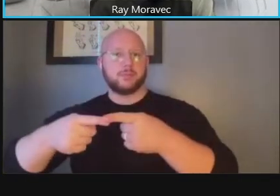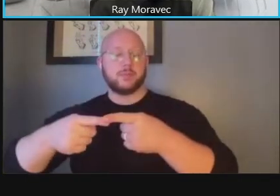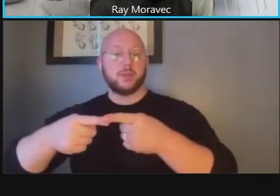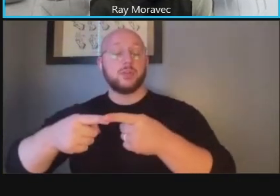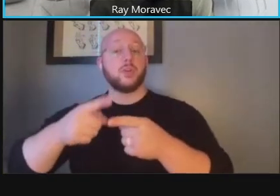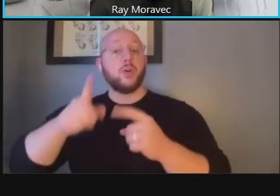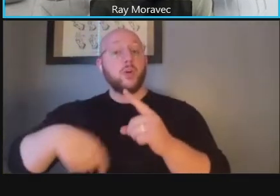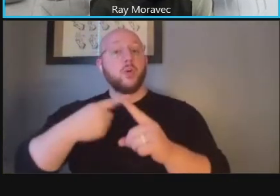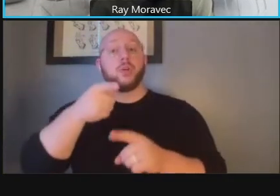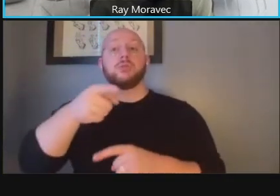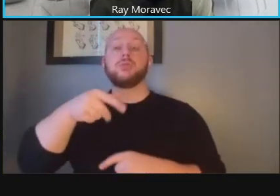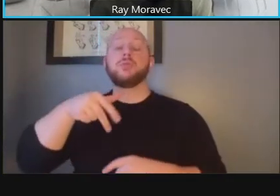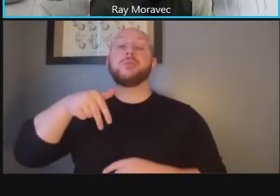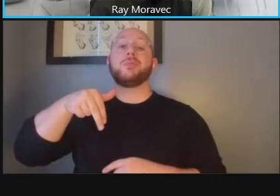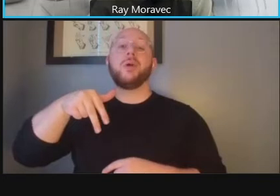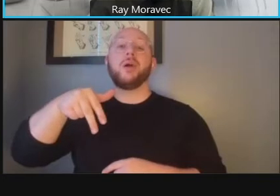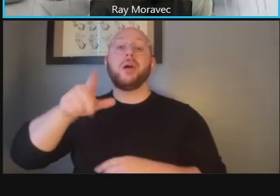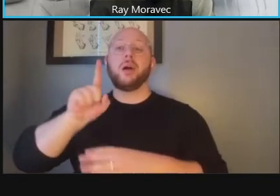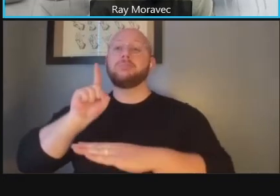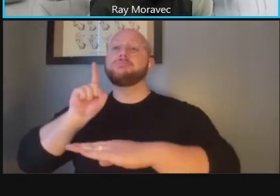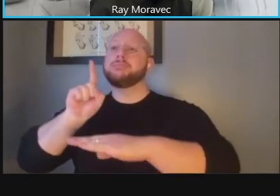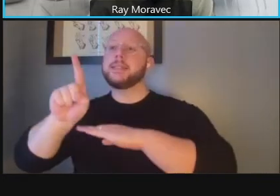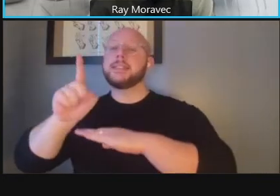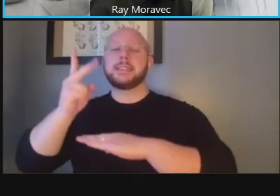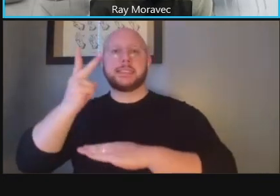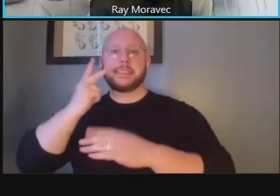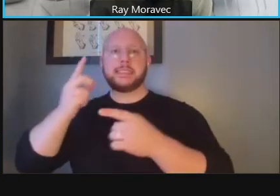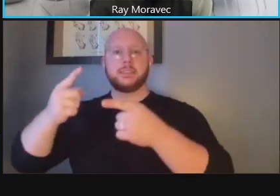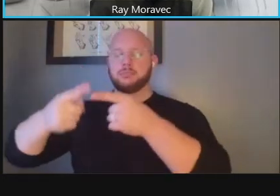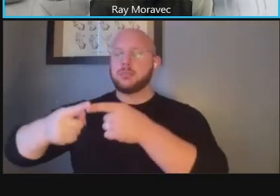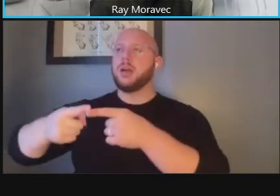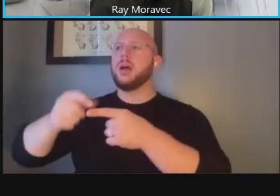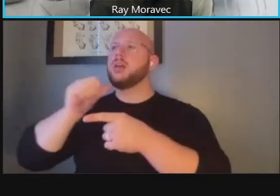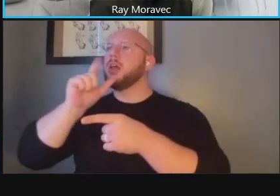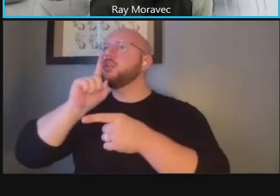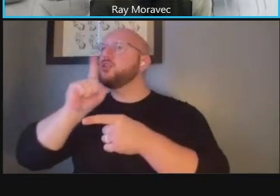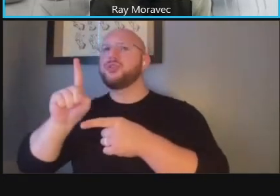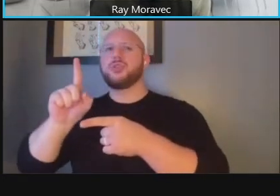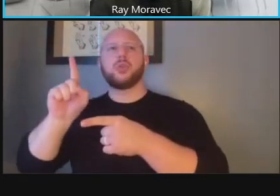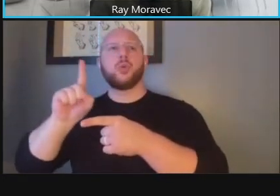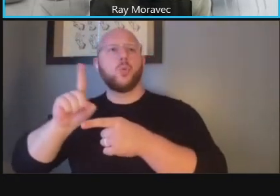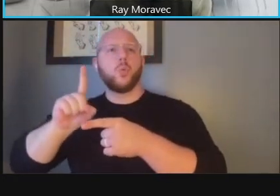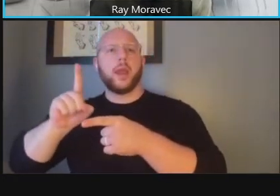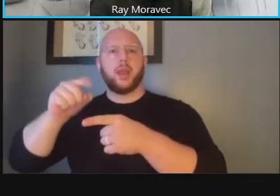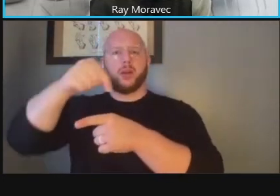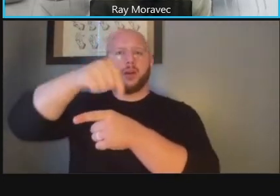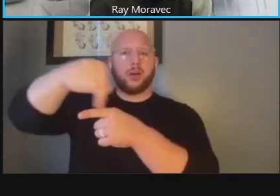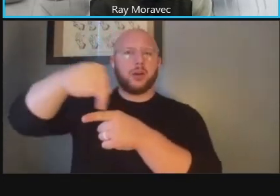as you cross a street you're not really sure where the sidewalk is is it to the inside to